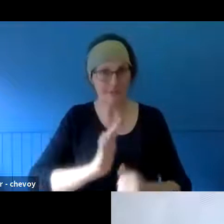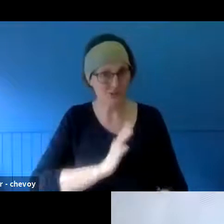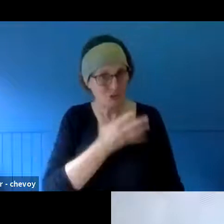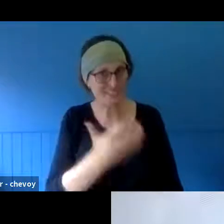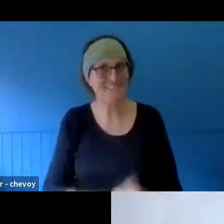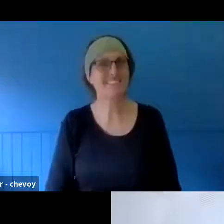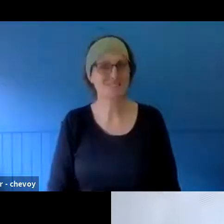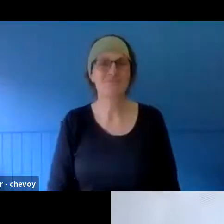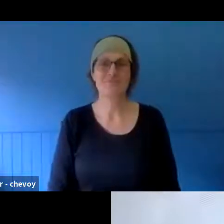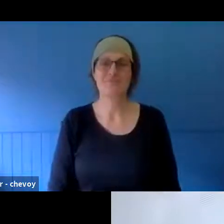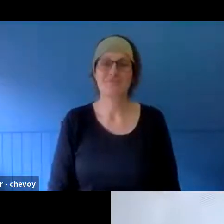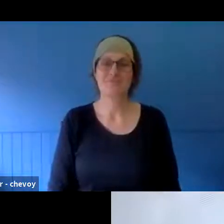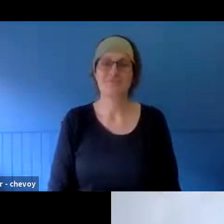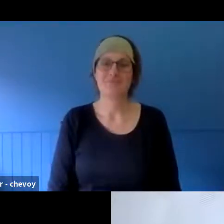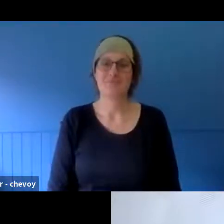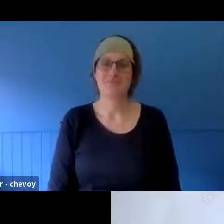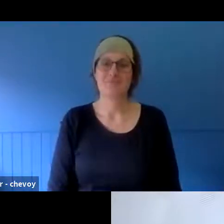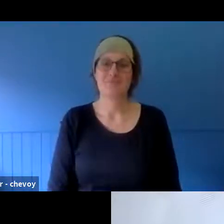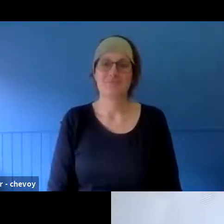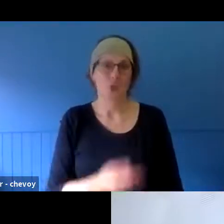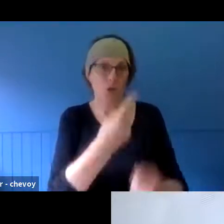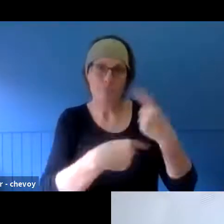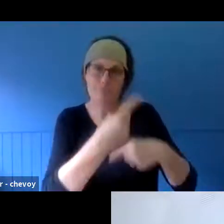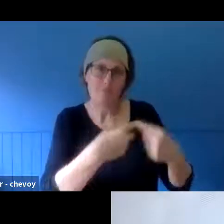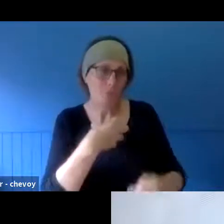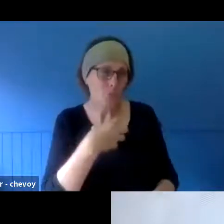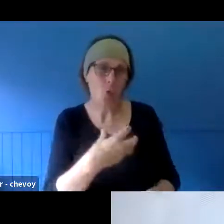bit about it and how important it was and why you found it special.